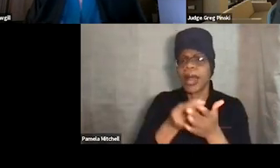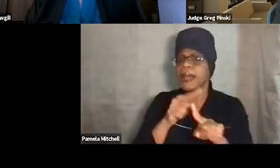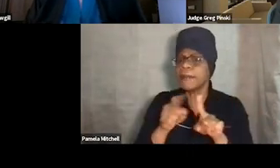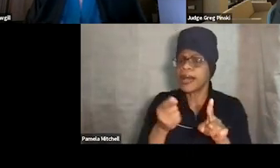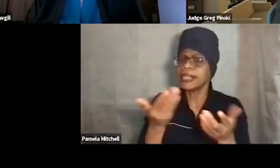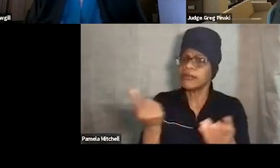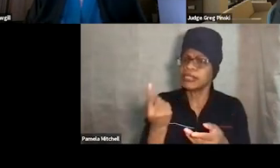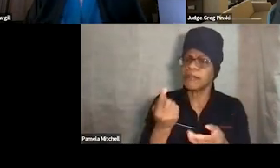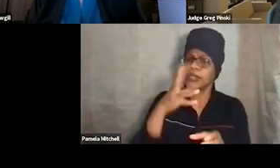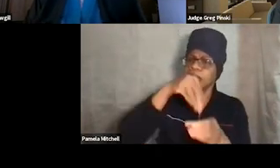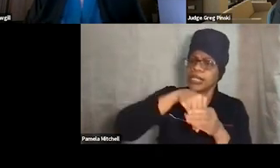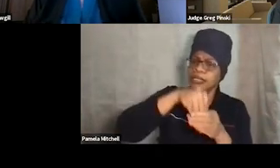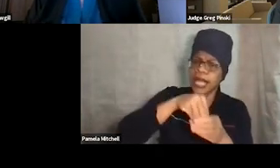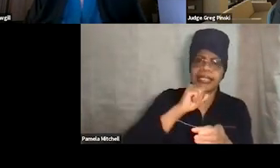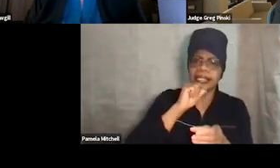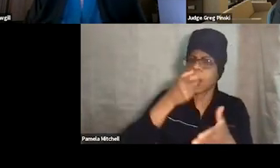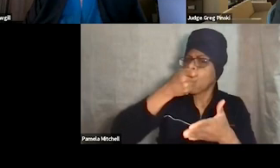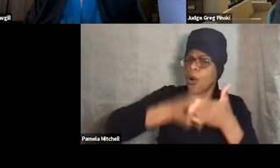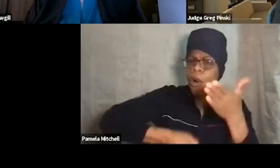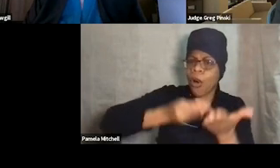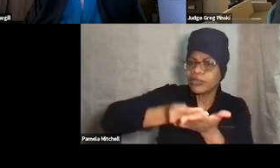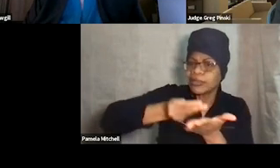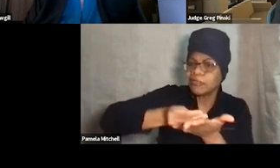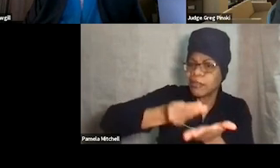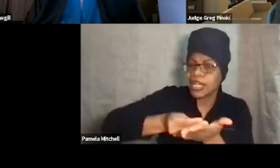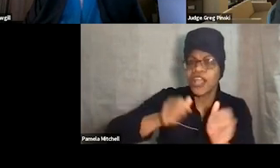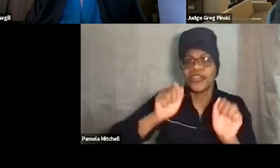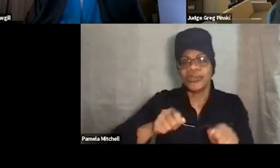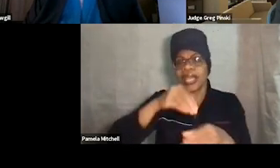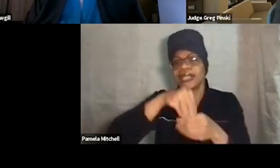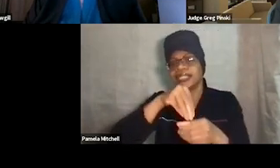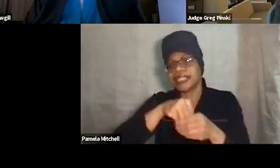that don't really cost you any money. First of all, you can put things in there saying, "Good job,"